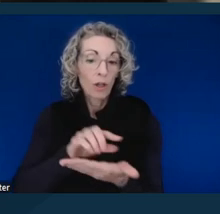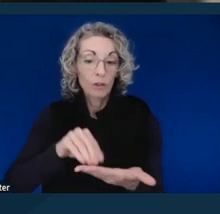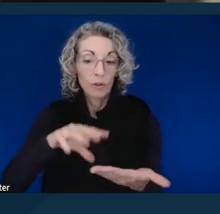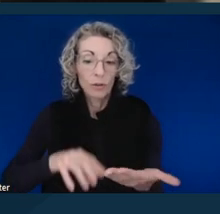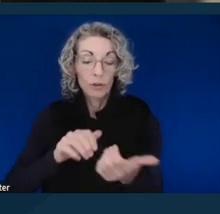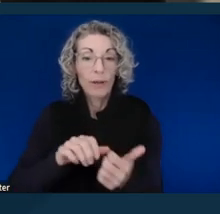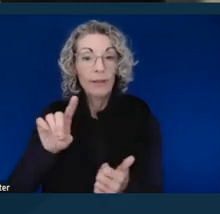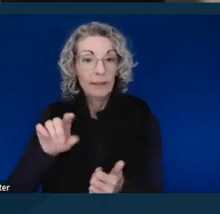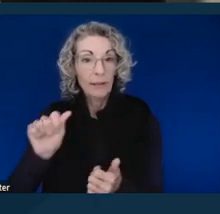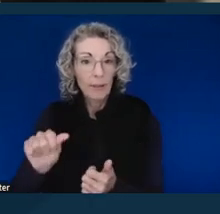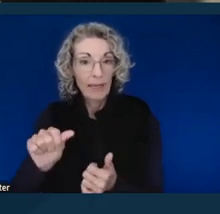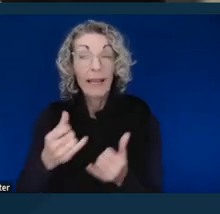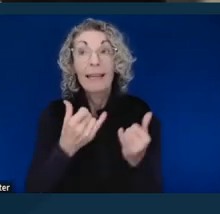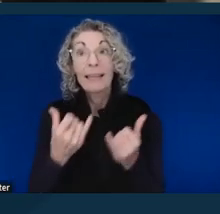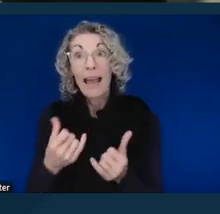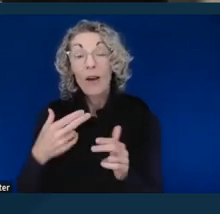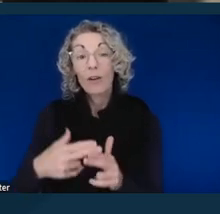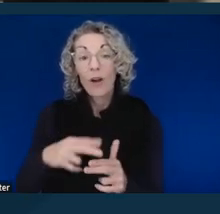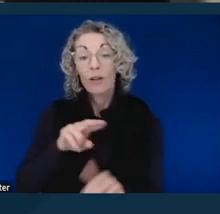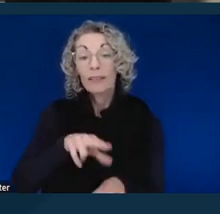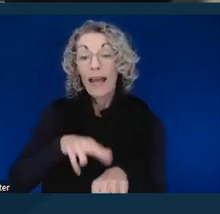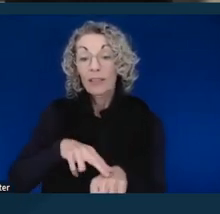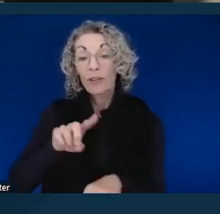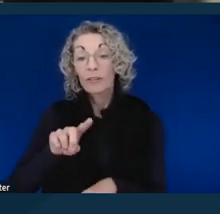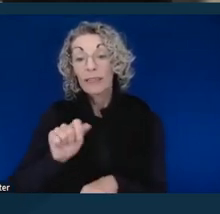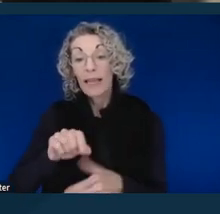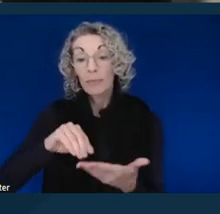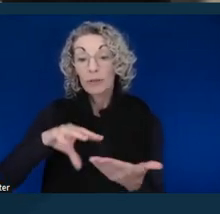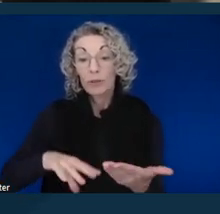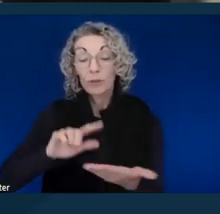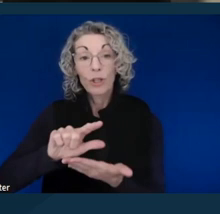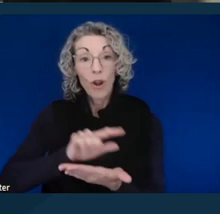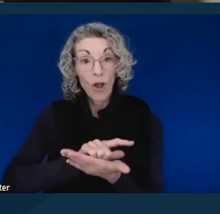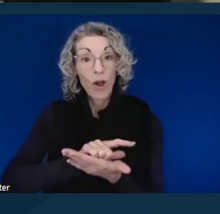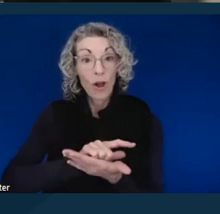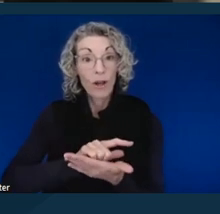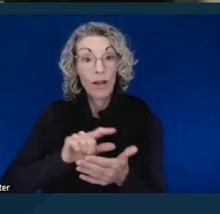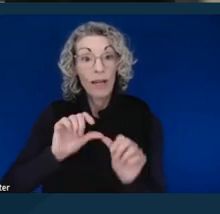which is now the National Disabled Law Students Association. And we did quite a bit of work